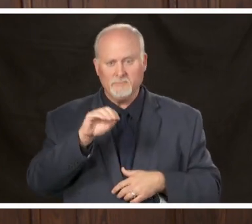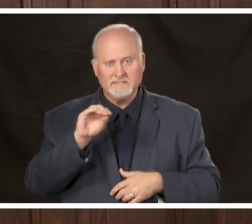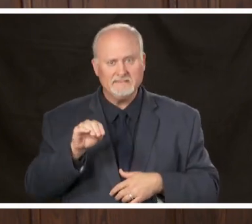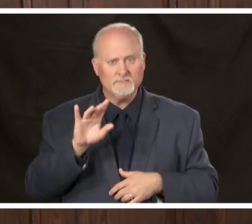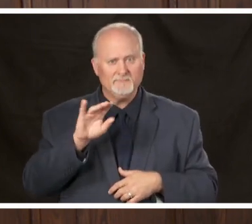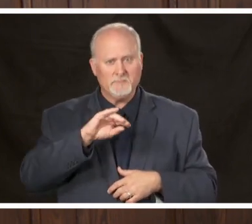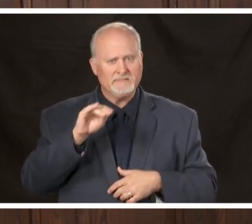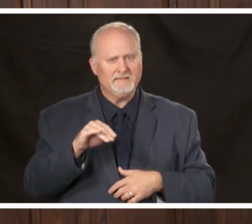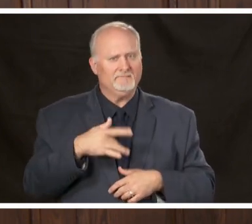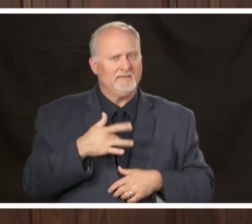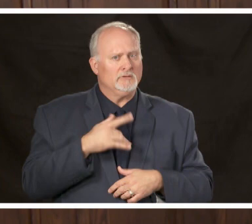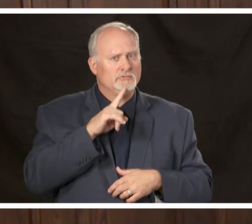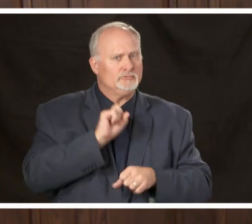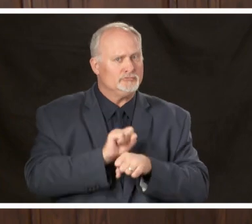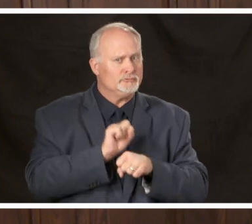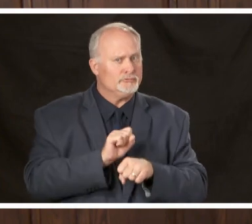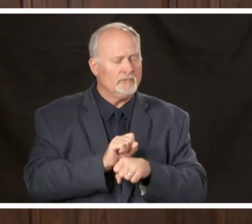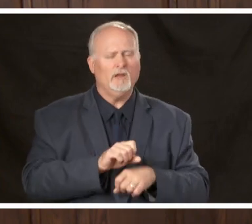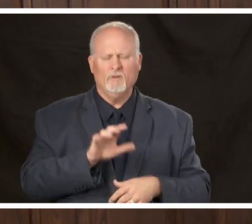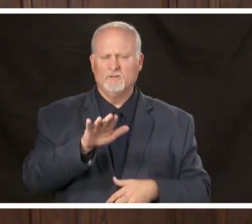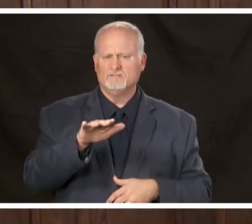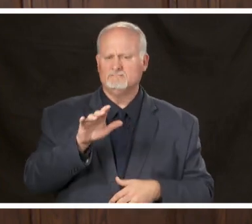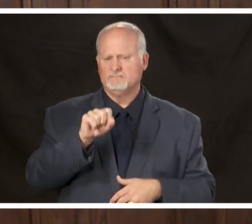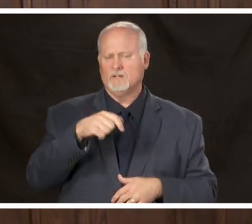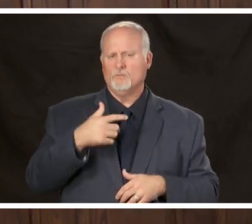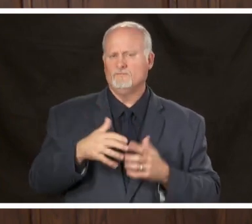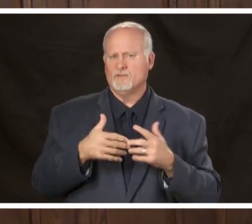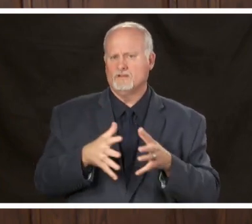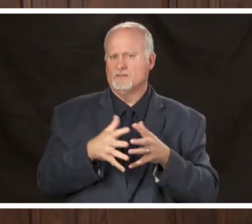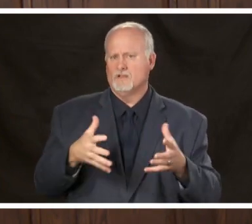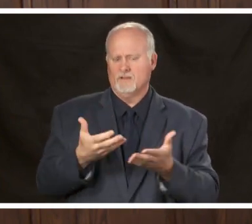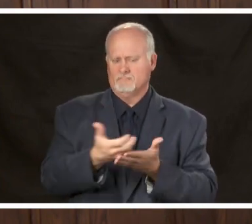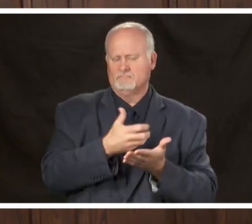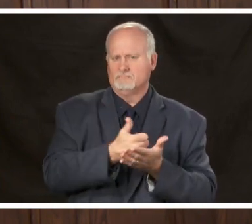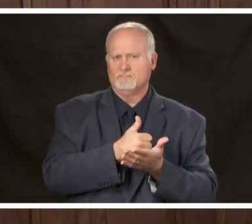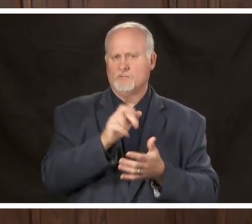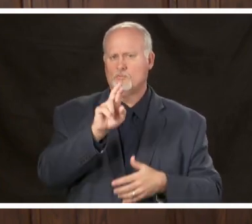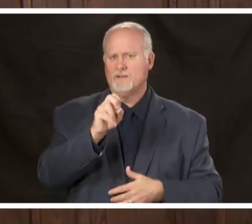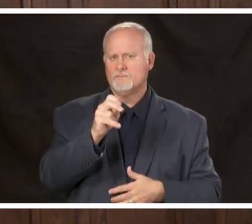of course we've lost a lot of revenue so has all the other governments in